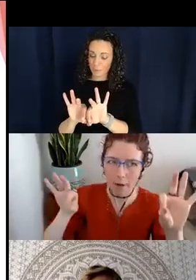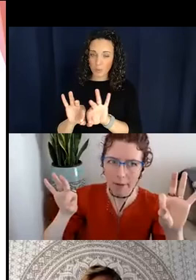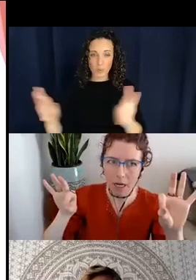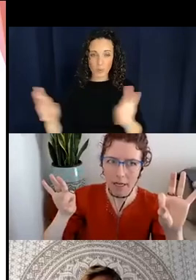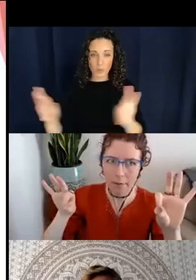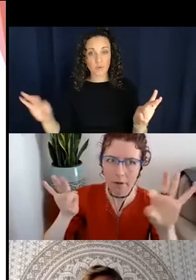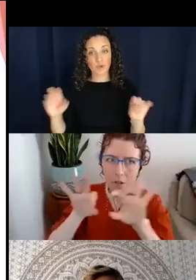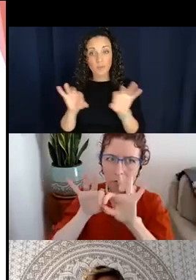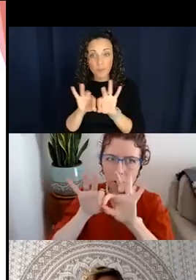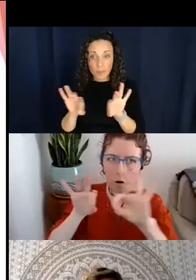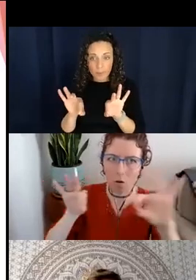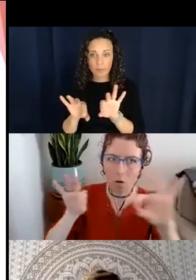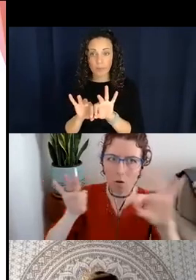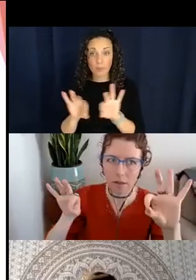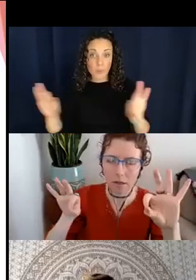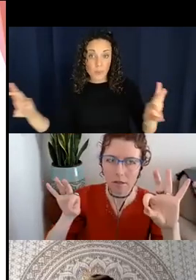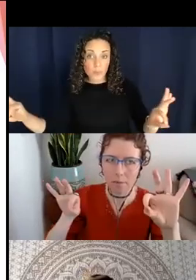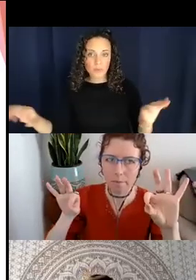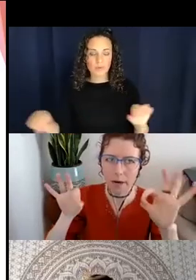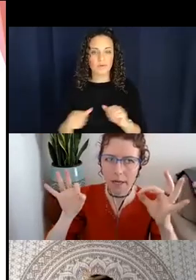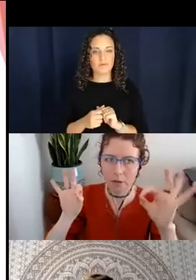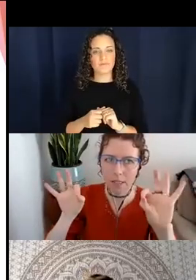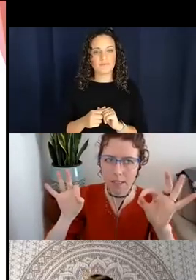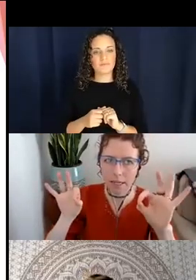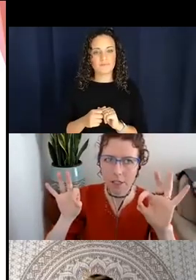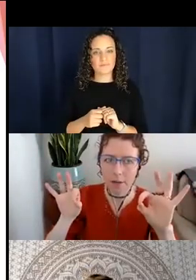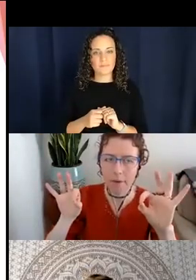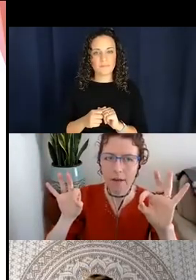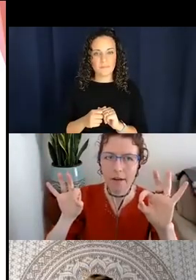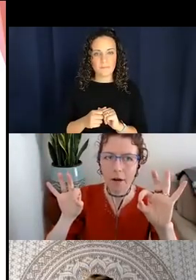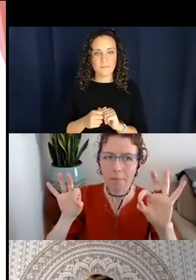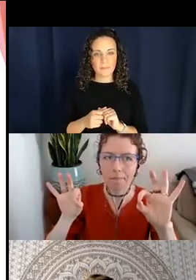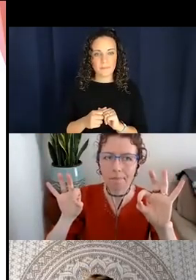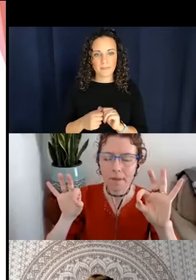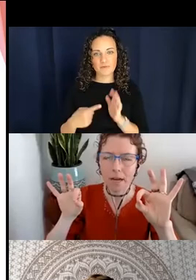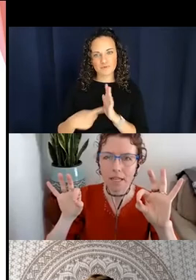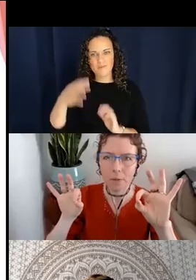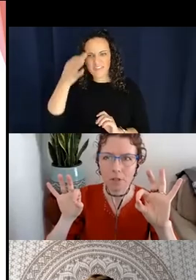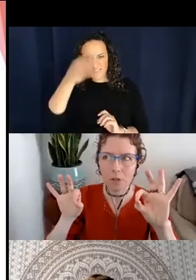be talking about, so you show how it looks by using this handshape; as opposed to when